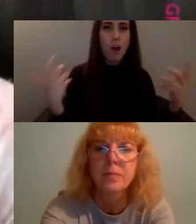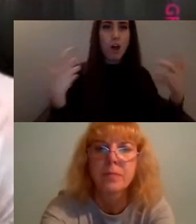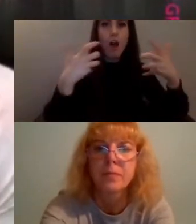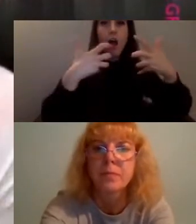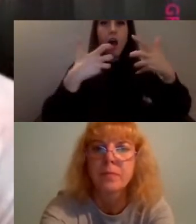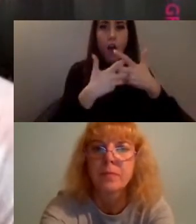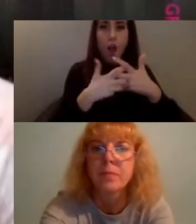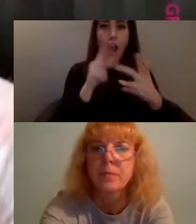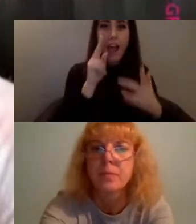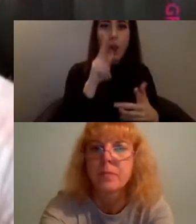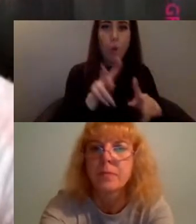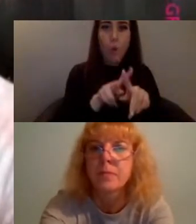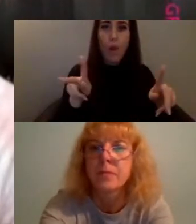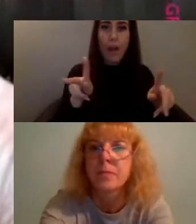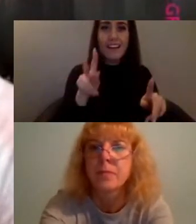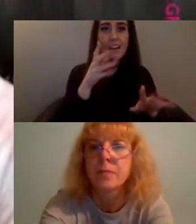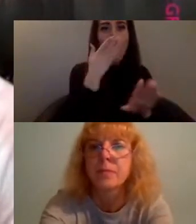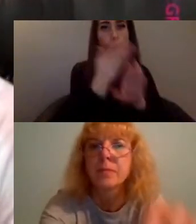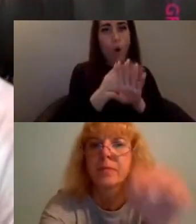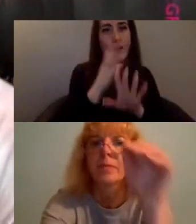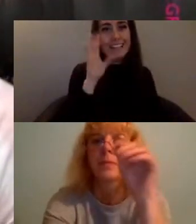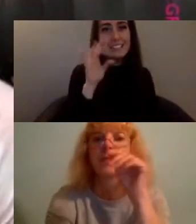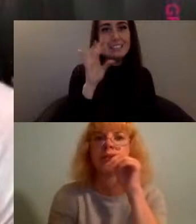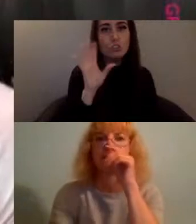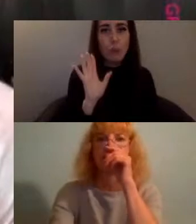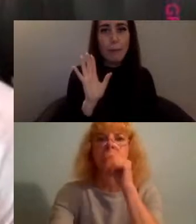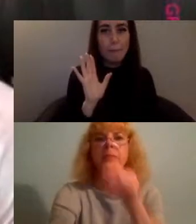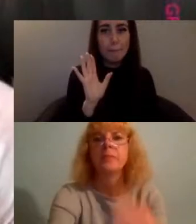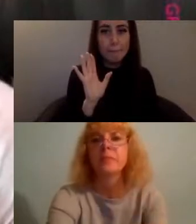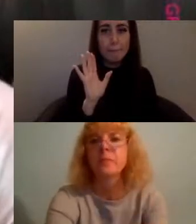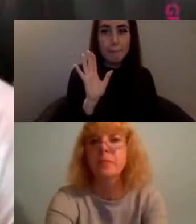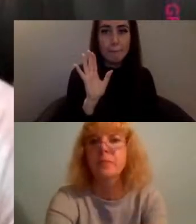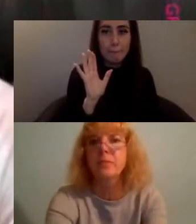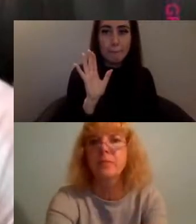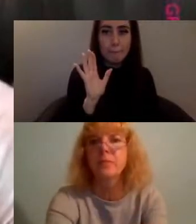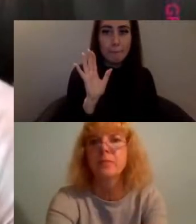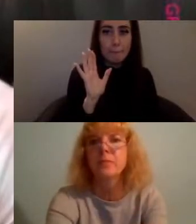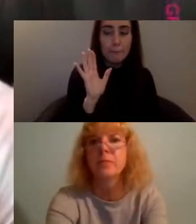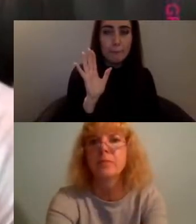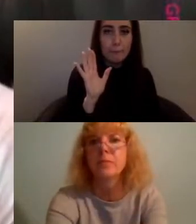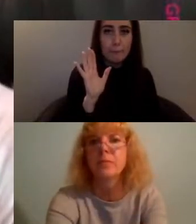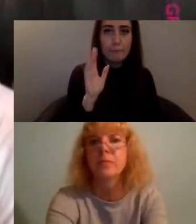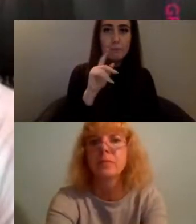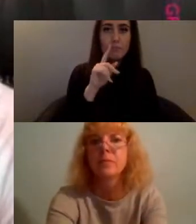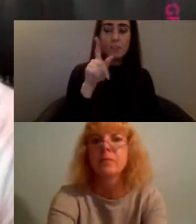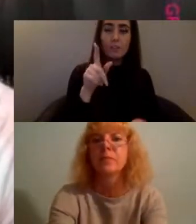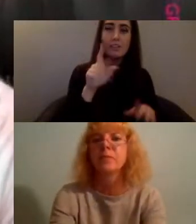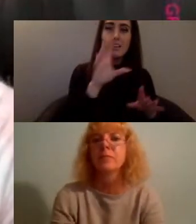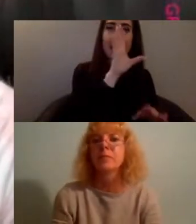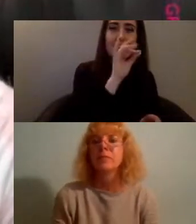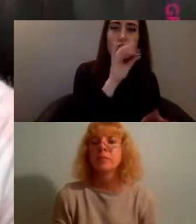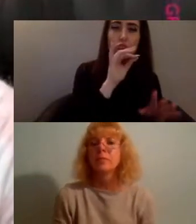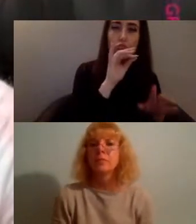and what instagram promotes is a selling of the everyday a selling of trauma and this idea that